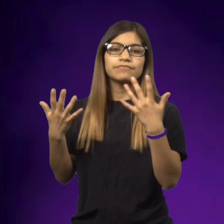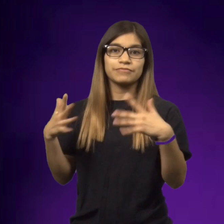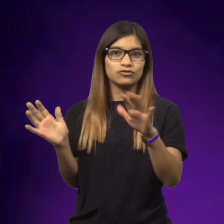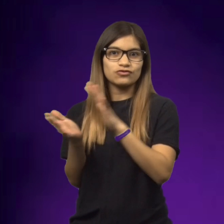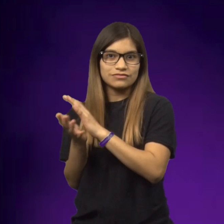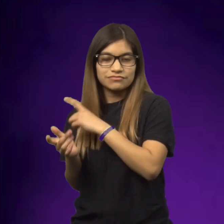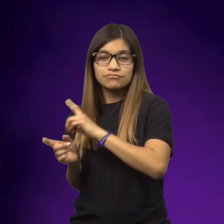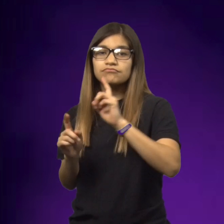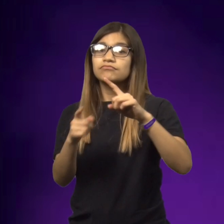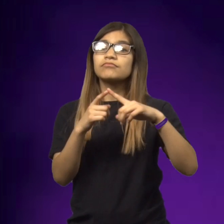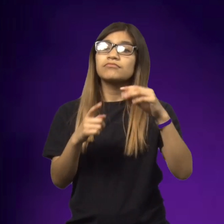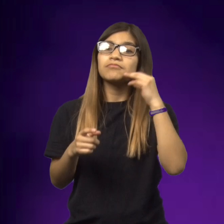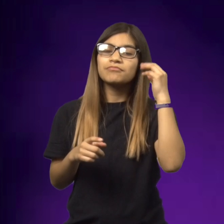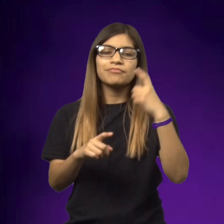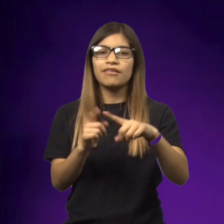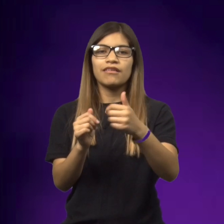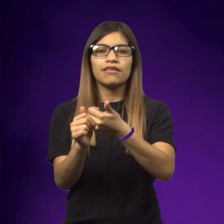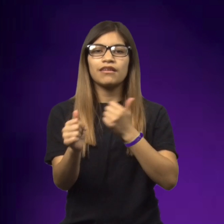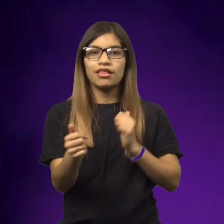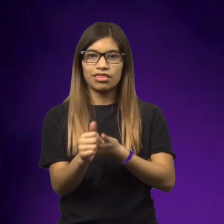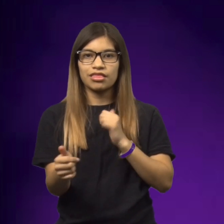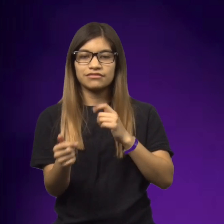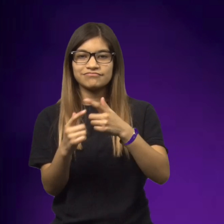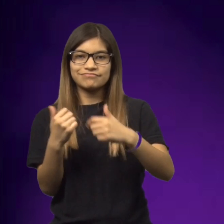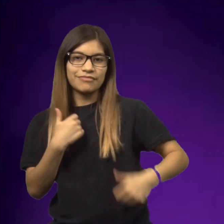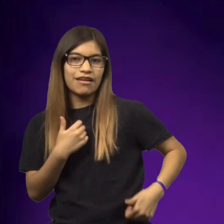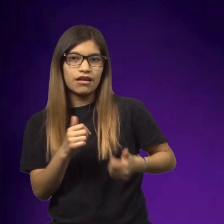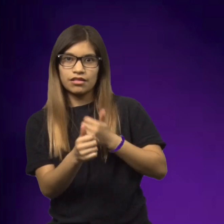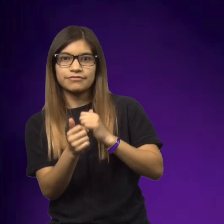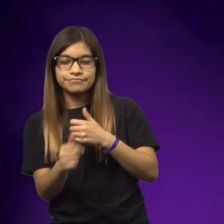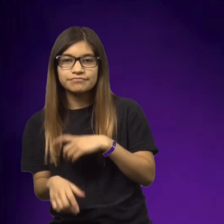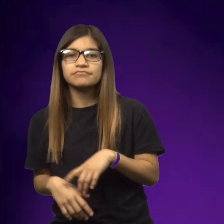When school was done, they were ready to go home, but they had to find a way to avoid the soldiers.